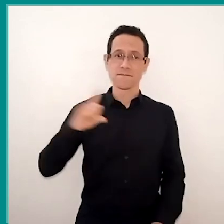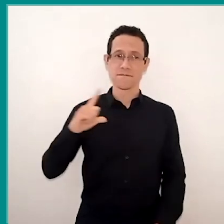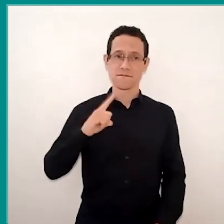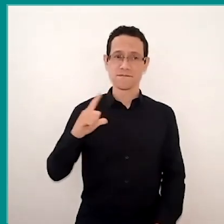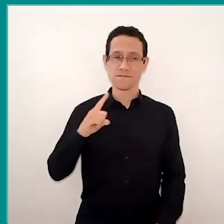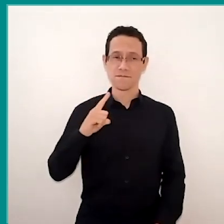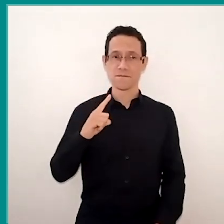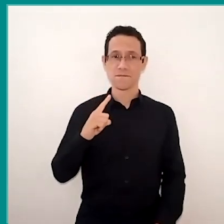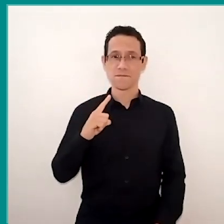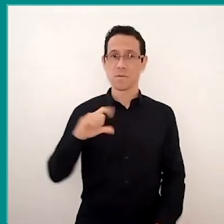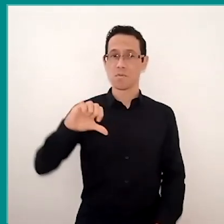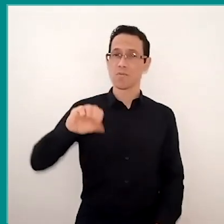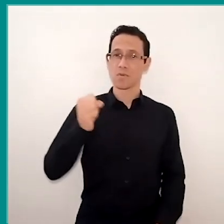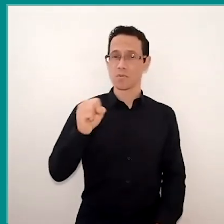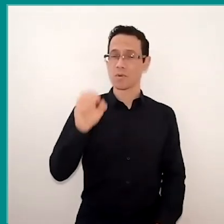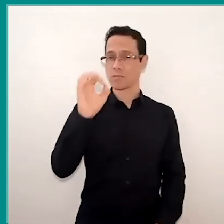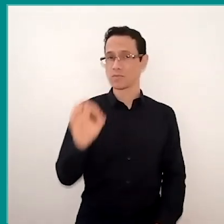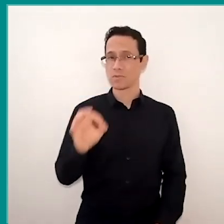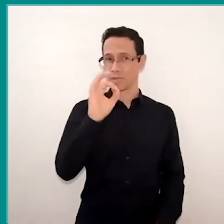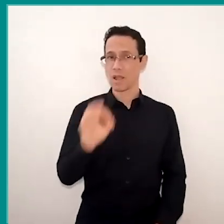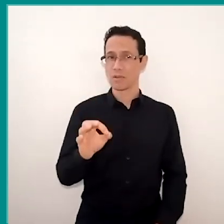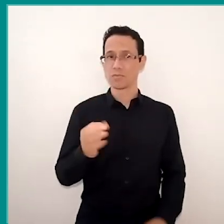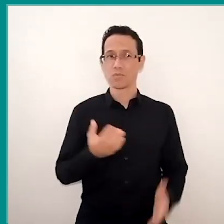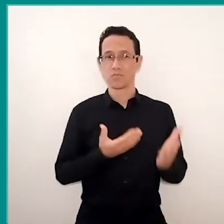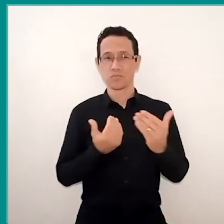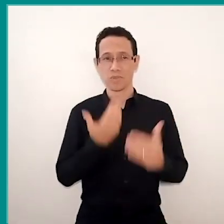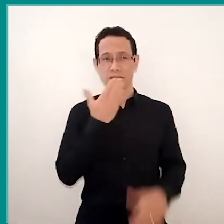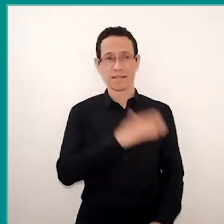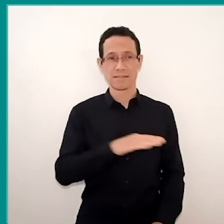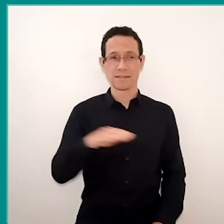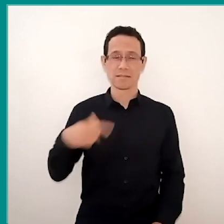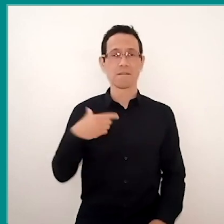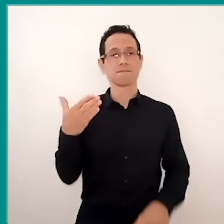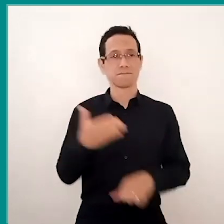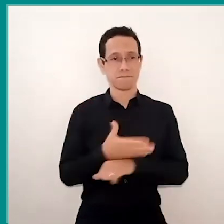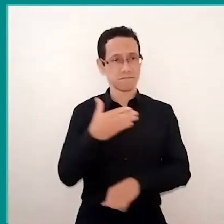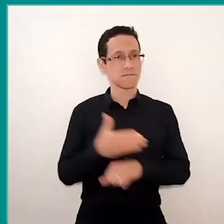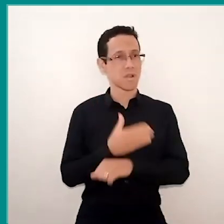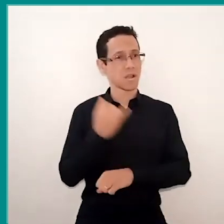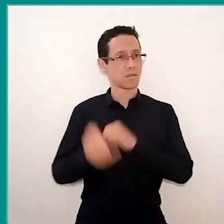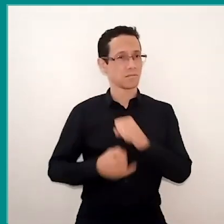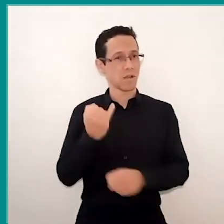98% of teenagers, children, access the internet using their cell phone.